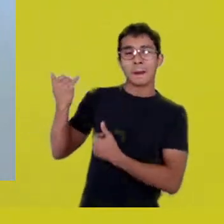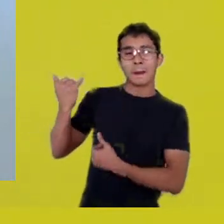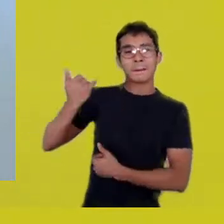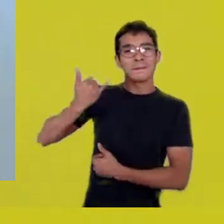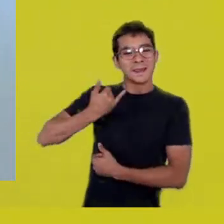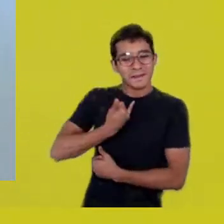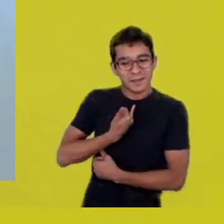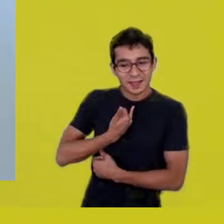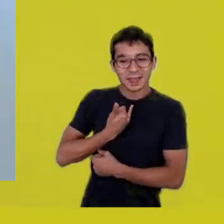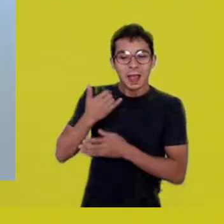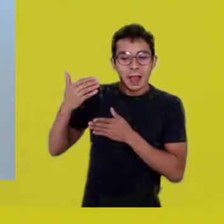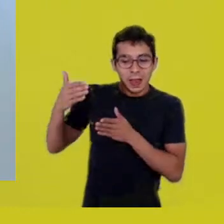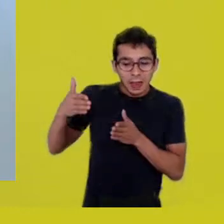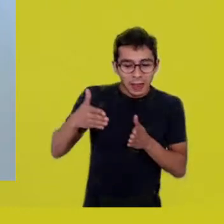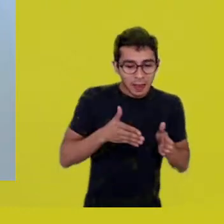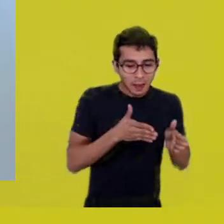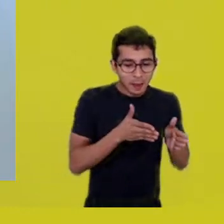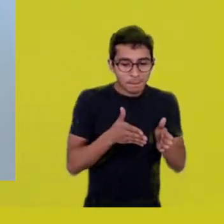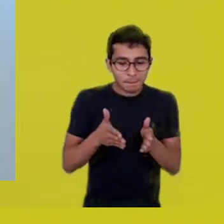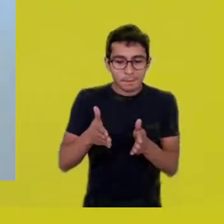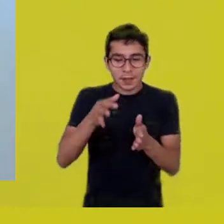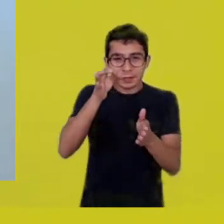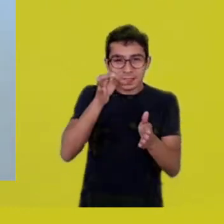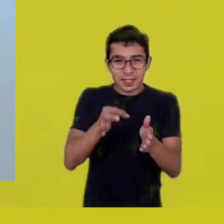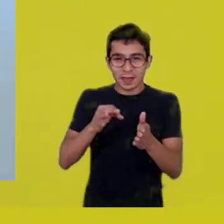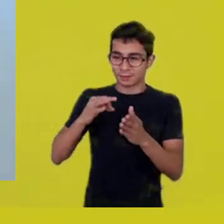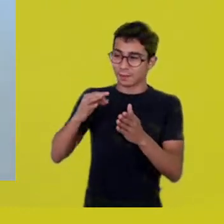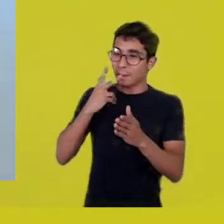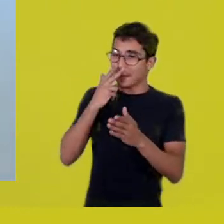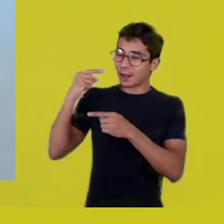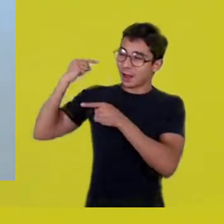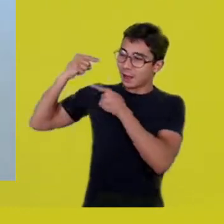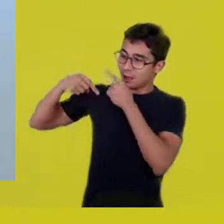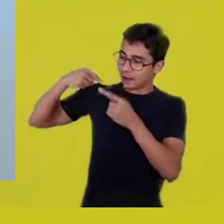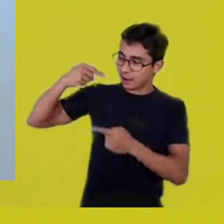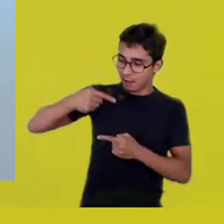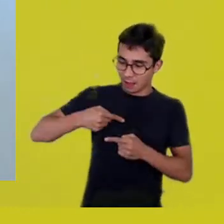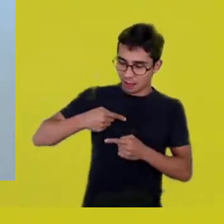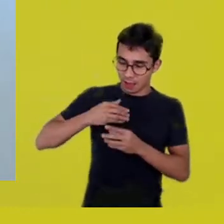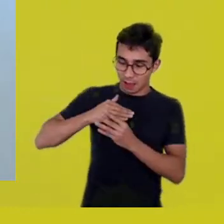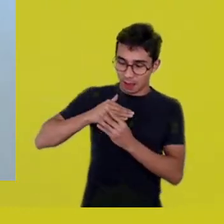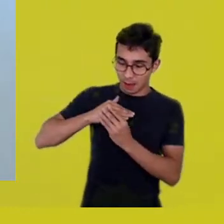In order to cross these different world borders